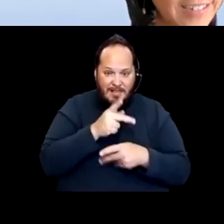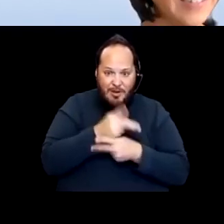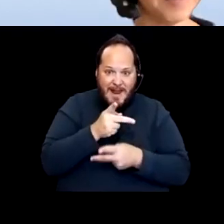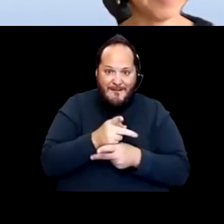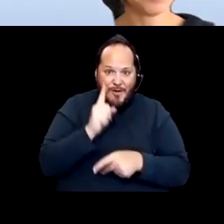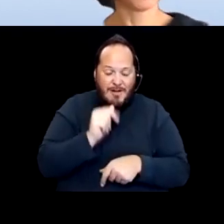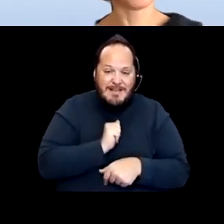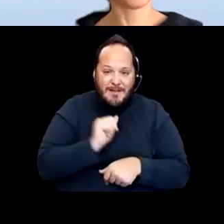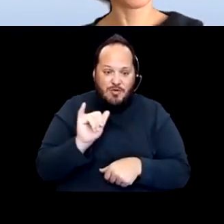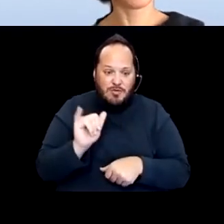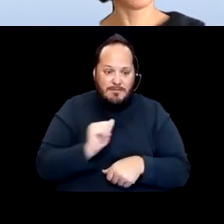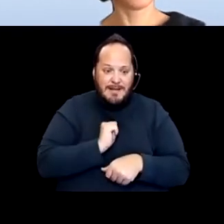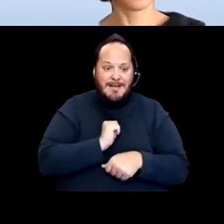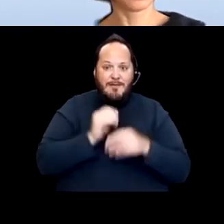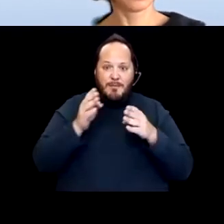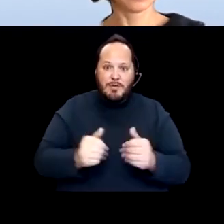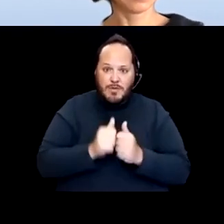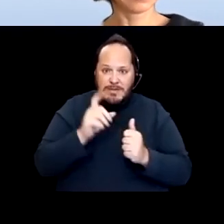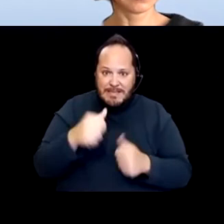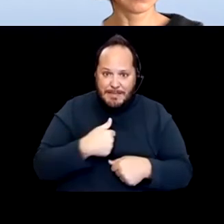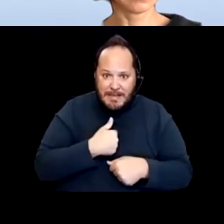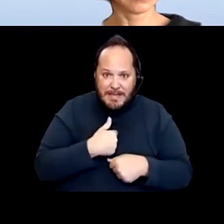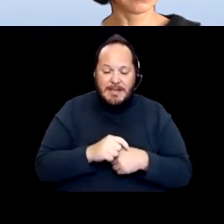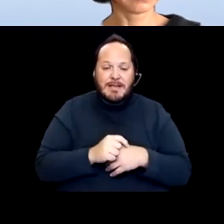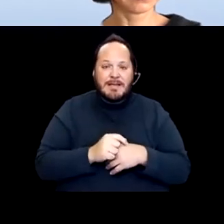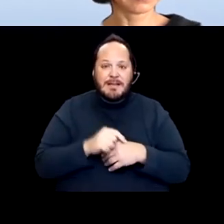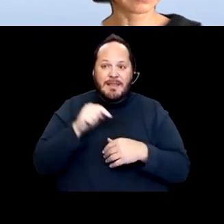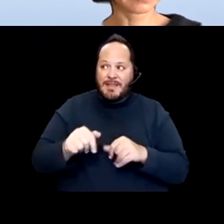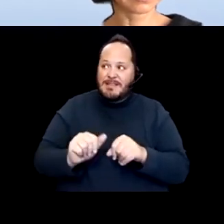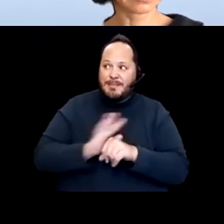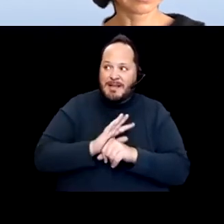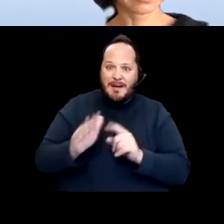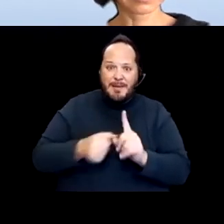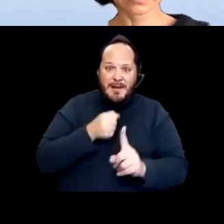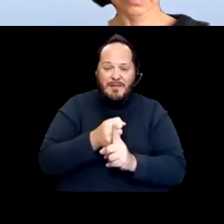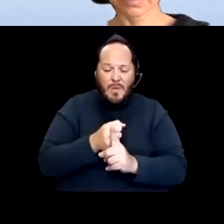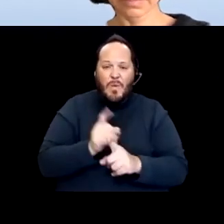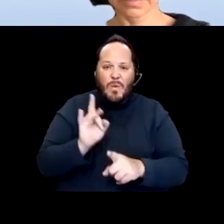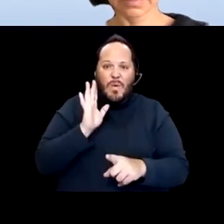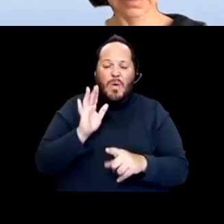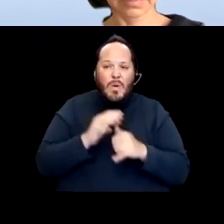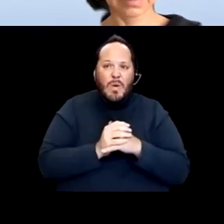myself as somebody with a disability, I mean this pandemic has put a significant challenge